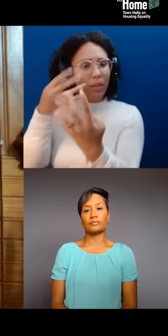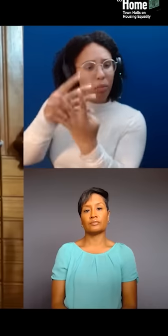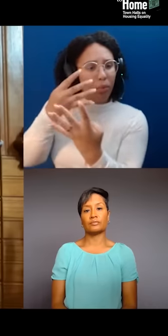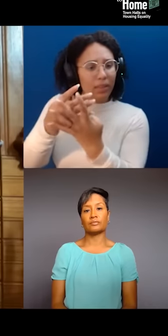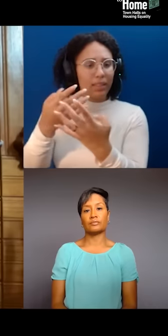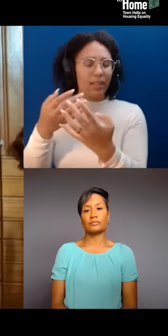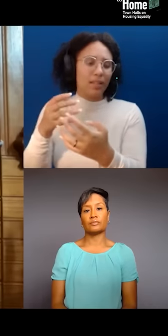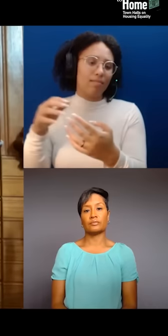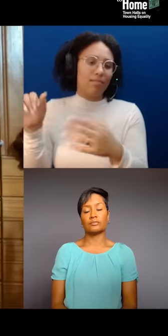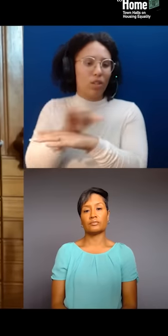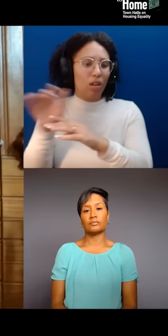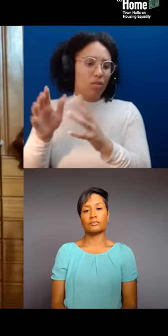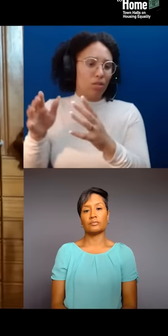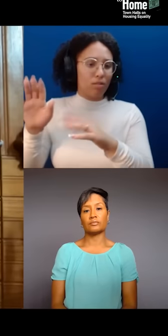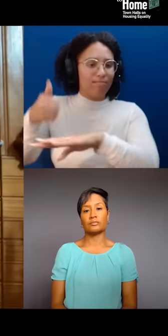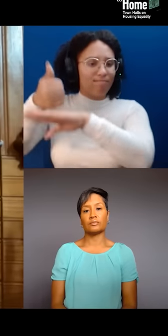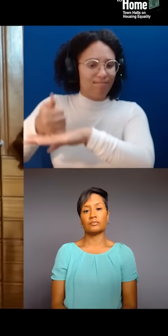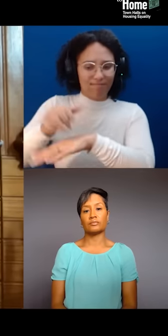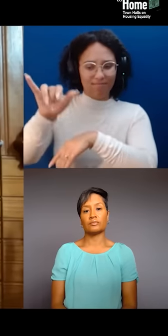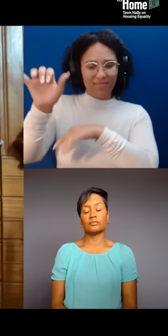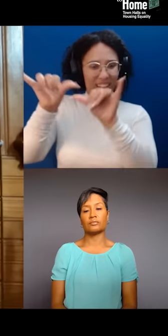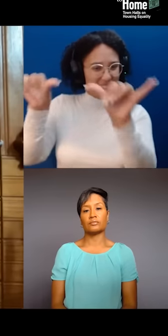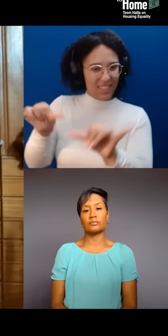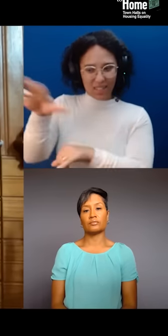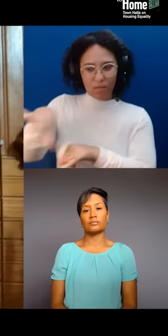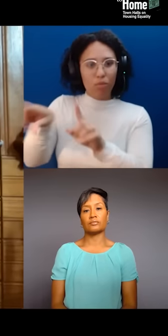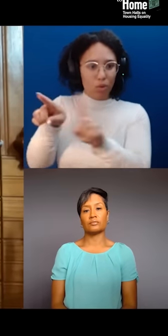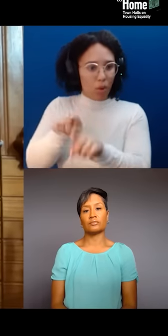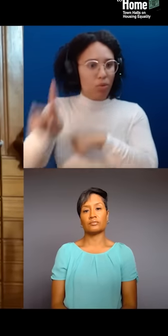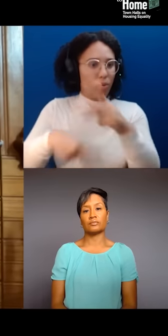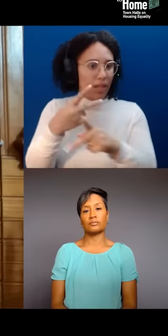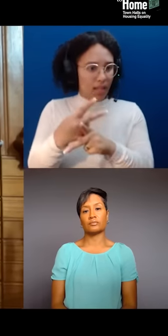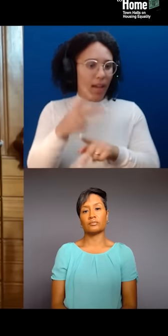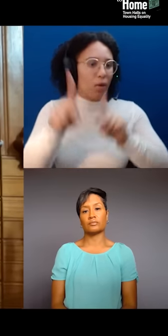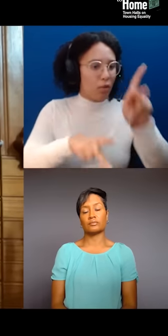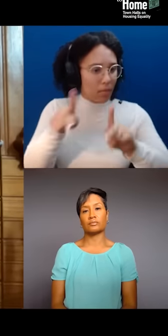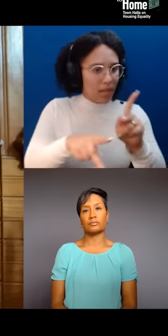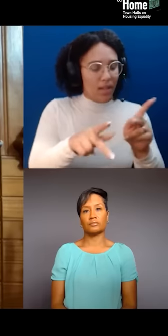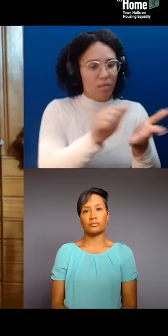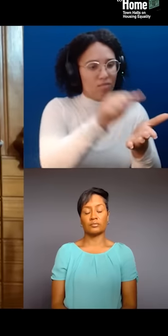as well as displacement. From our perspective, gentrification is colonialism.